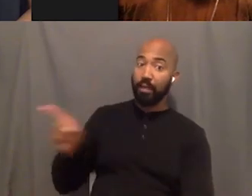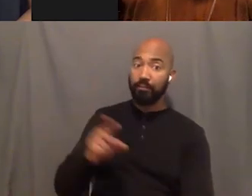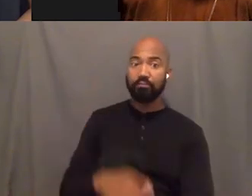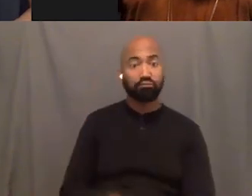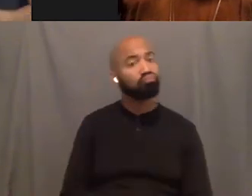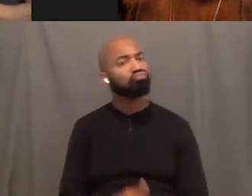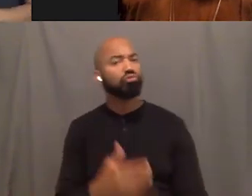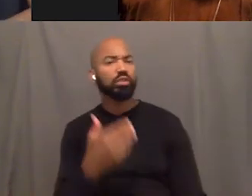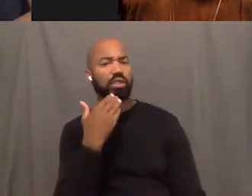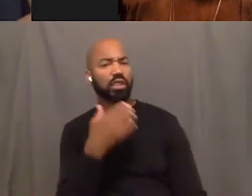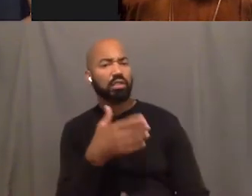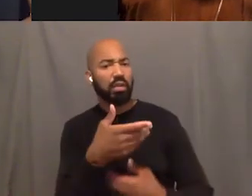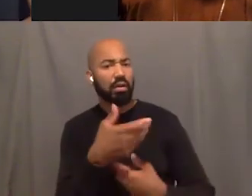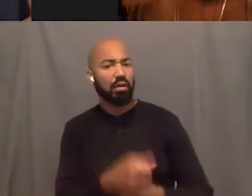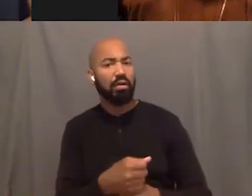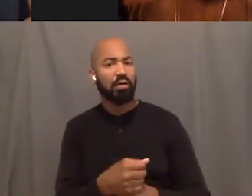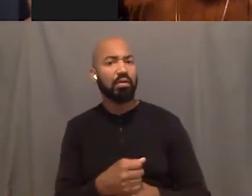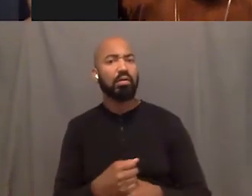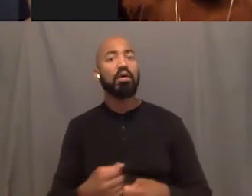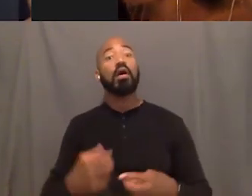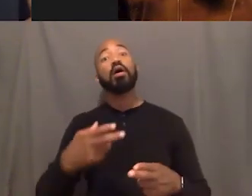Title of your autobiography? And then we'll open it up.